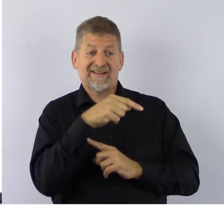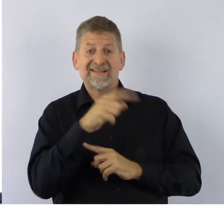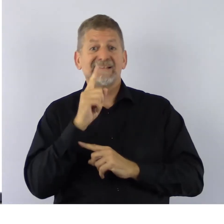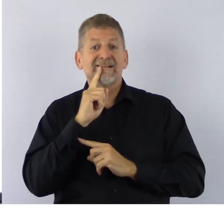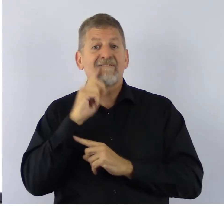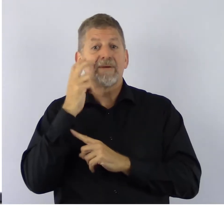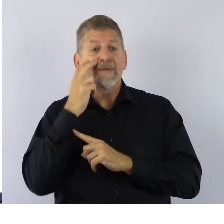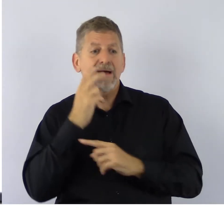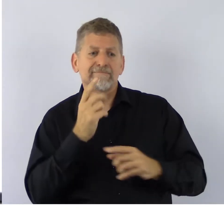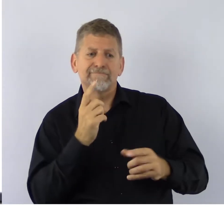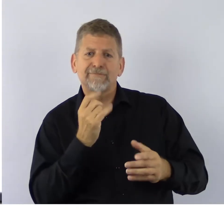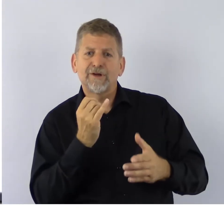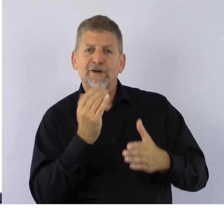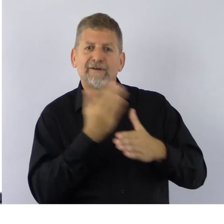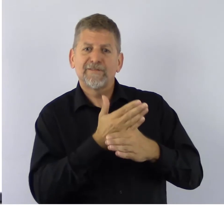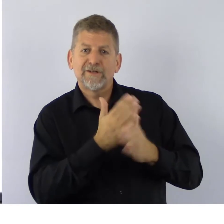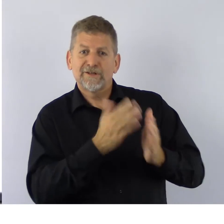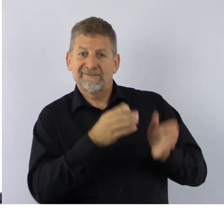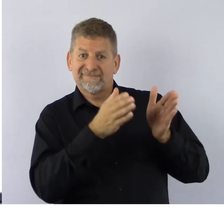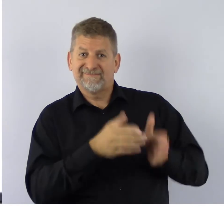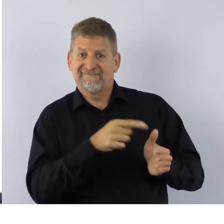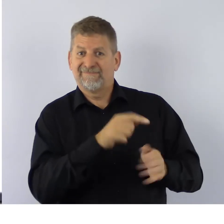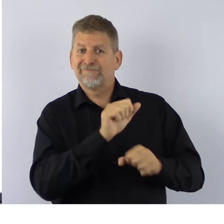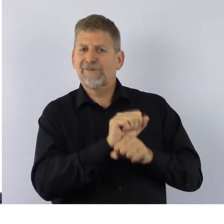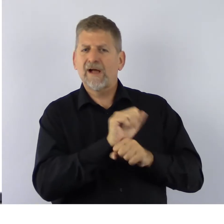to take us through a day on the job as an intervenor: